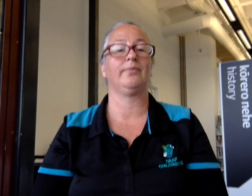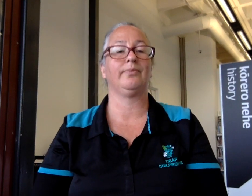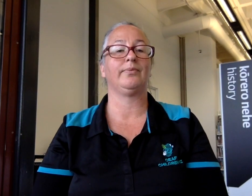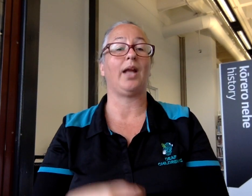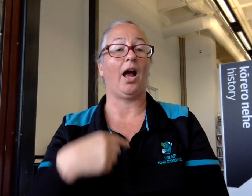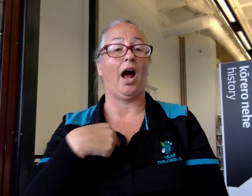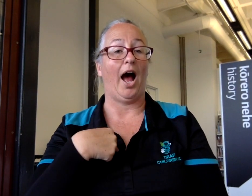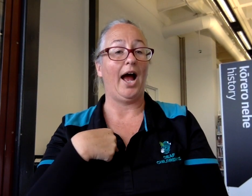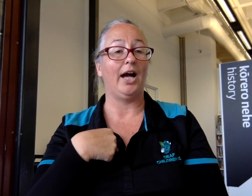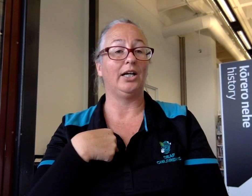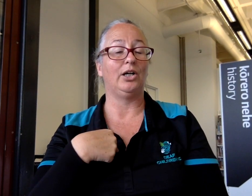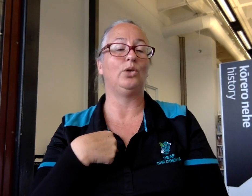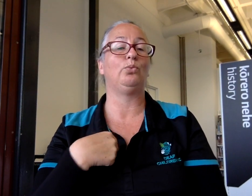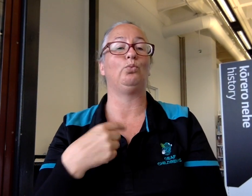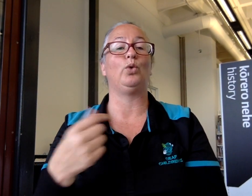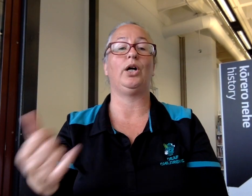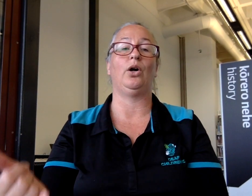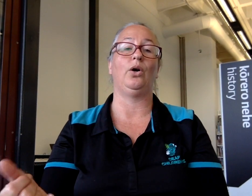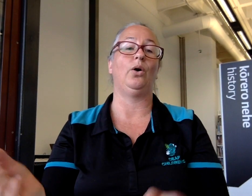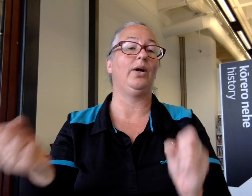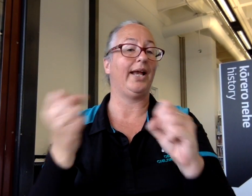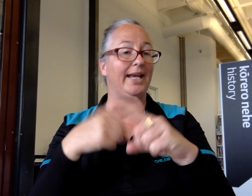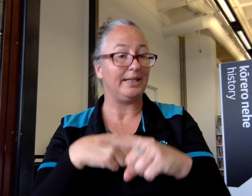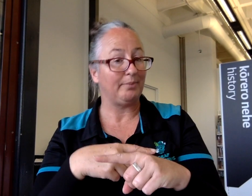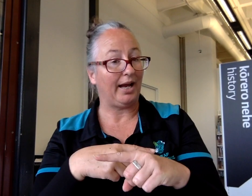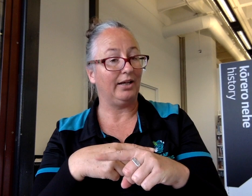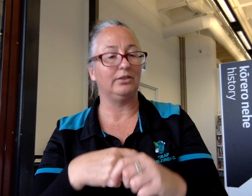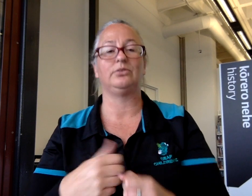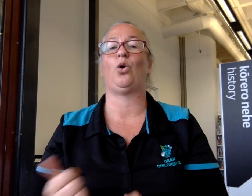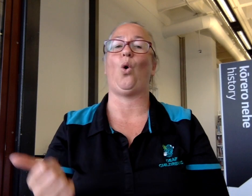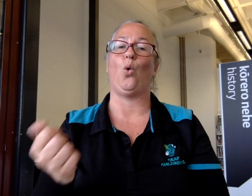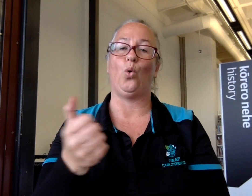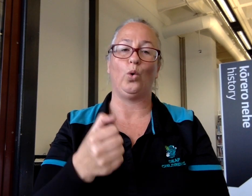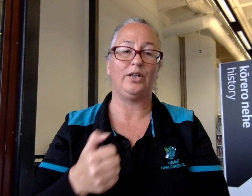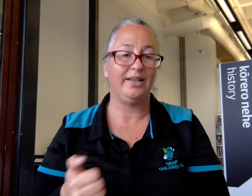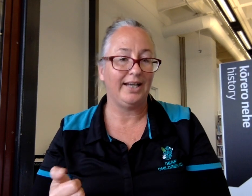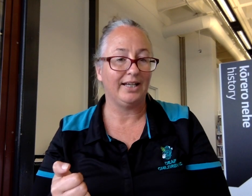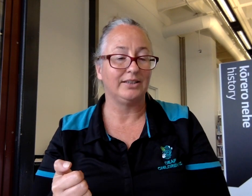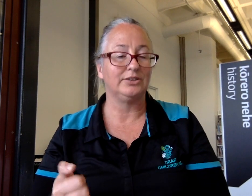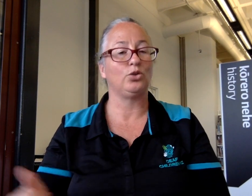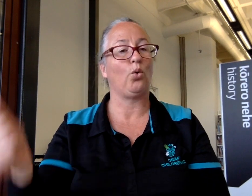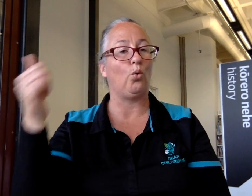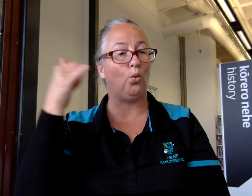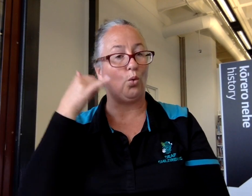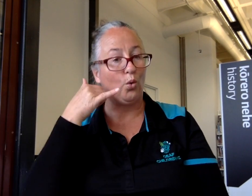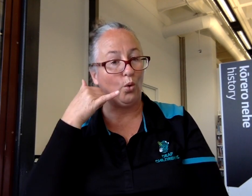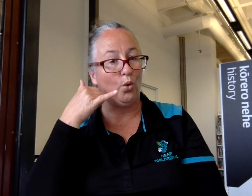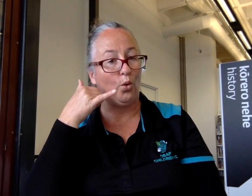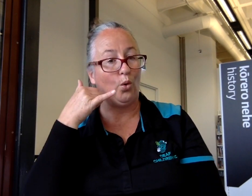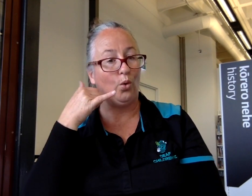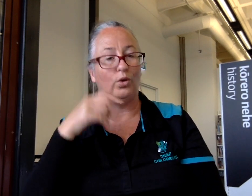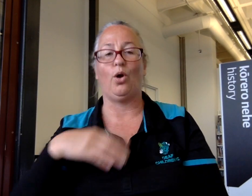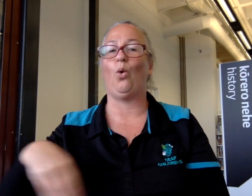I will email, or text, or call